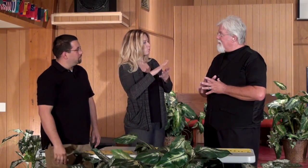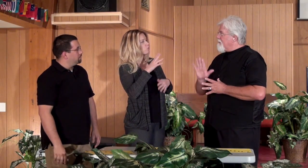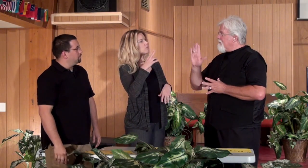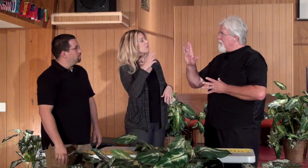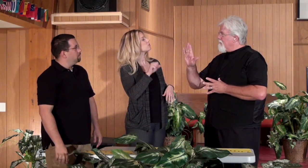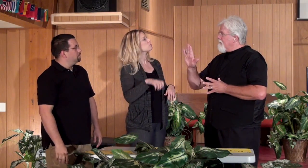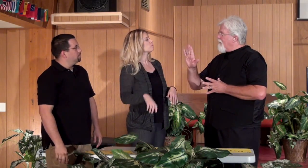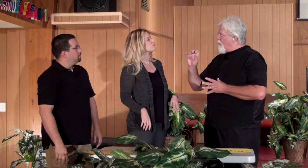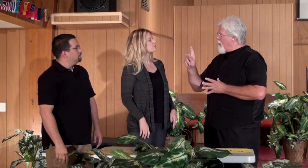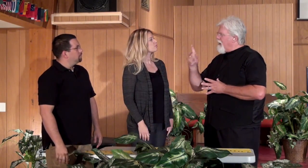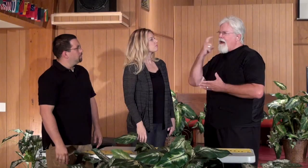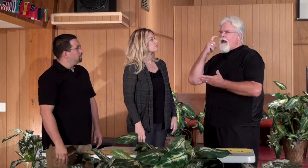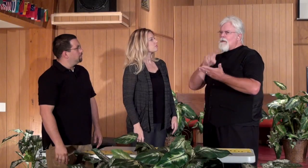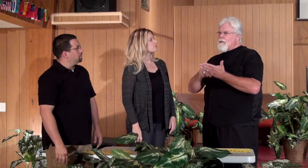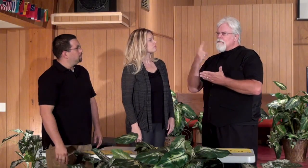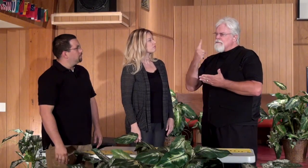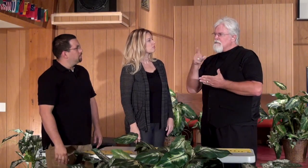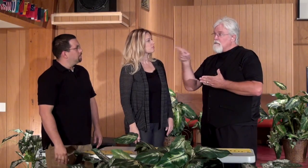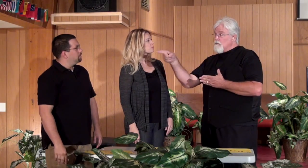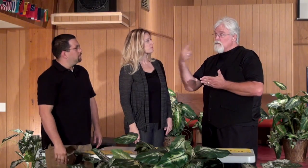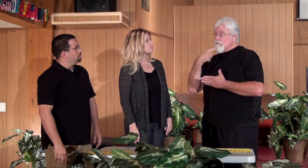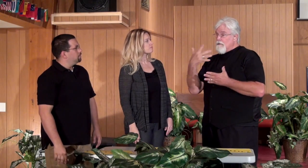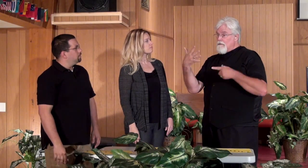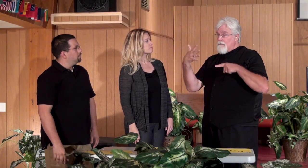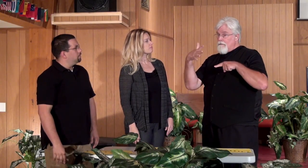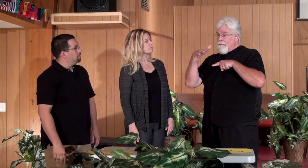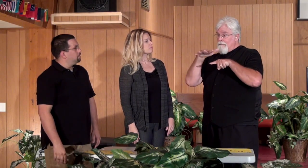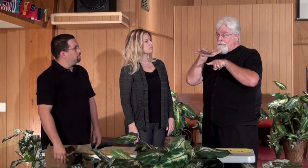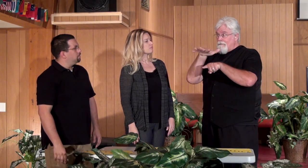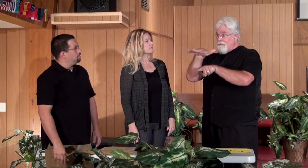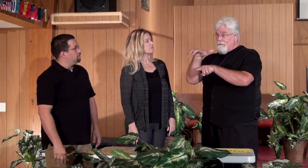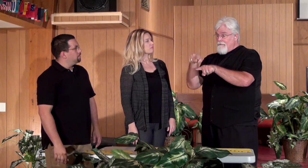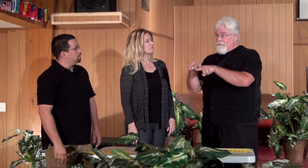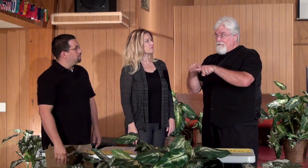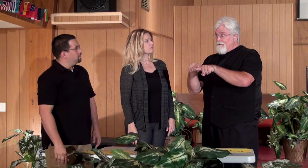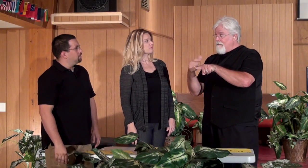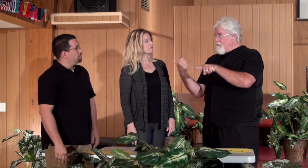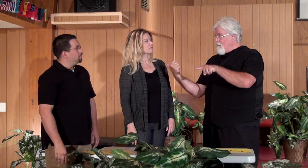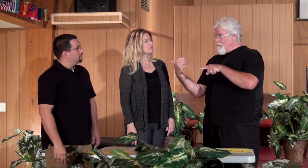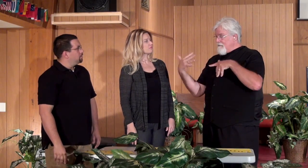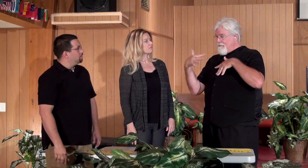Mark: Wait a minute now I noticed something you signed mainstream with one finger and